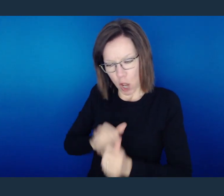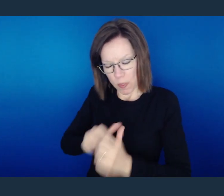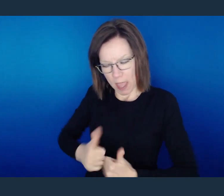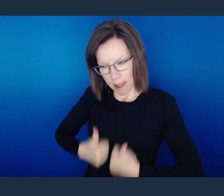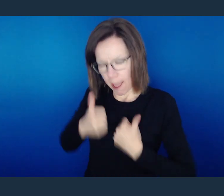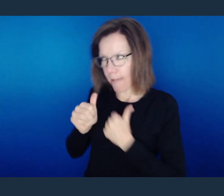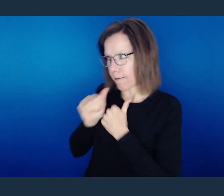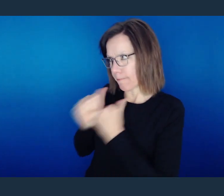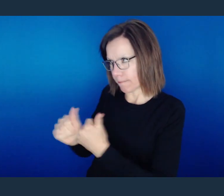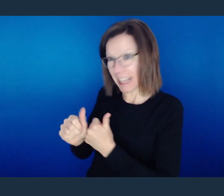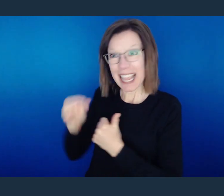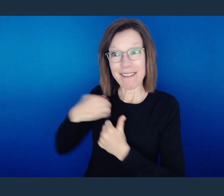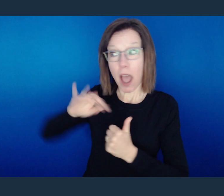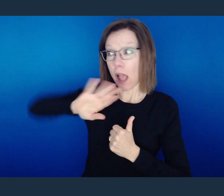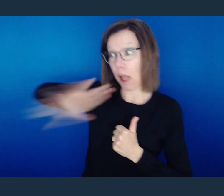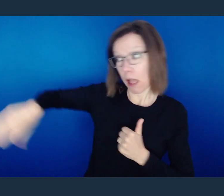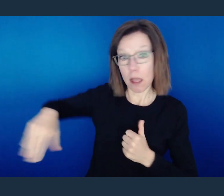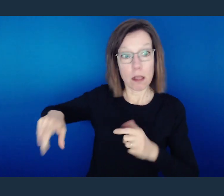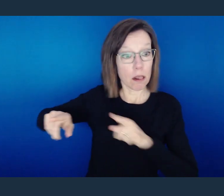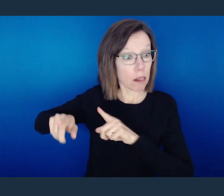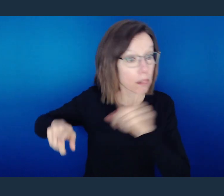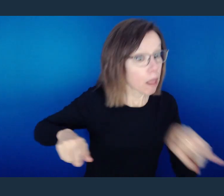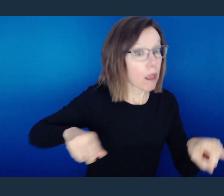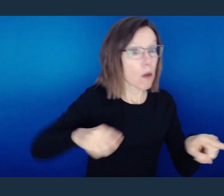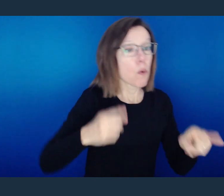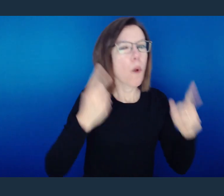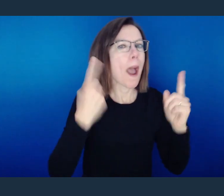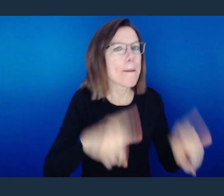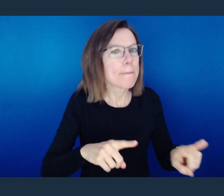out the detriment of not living righteous lives.